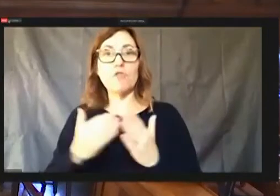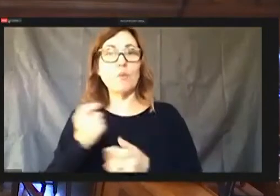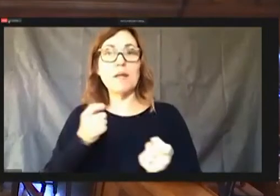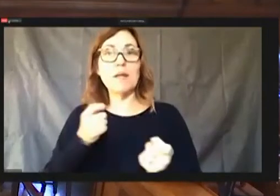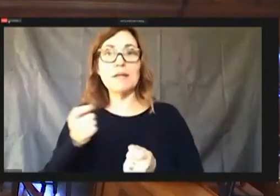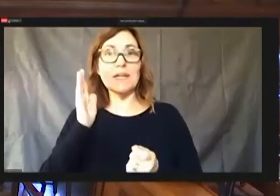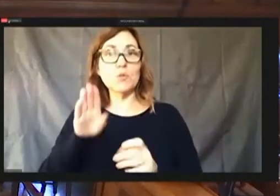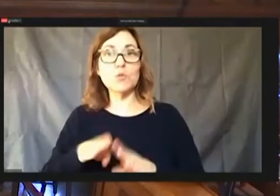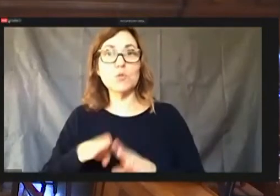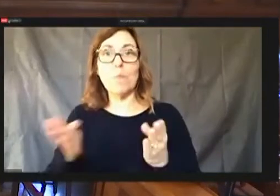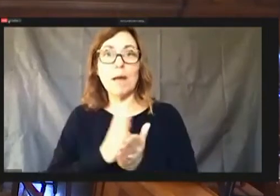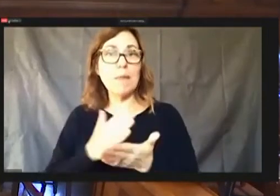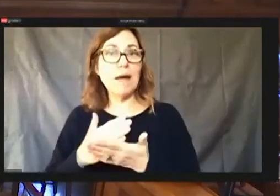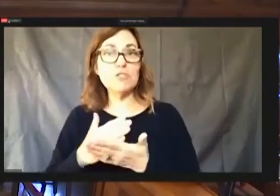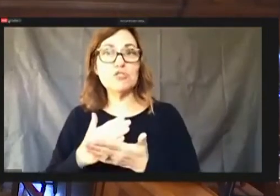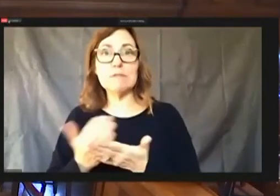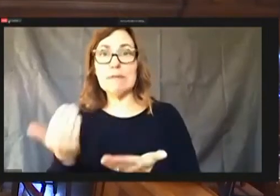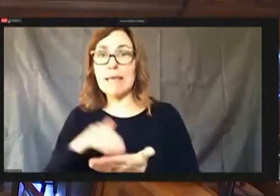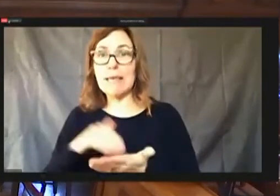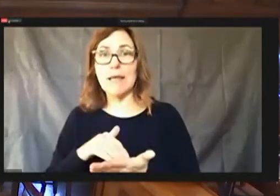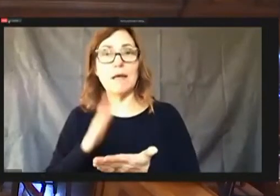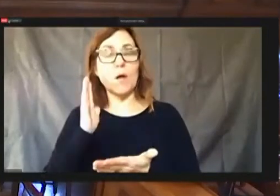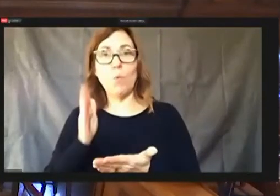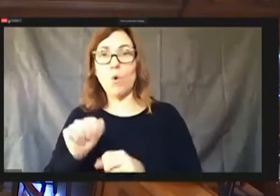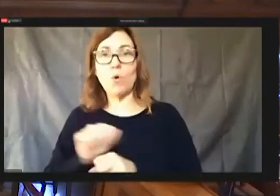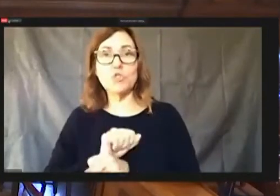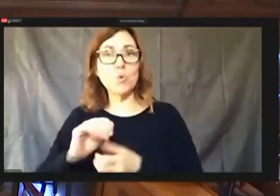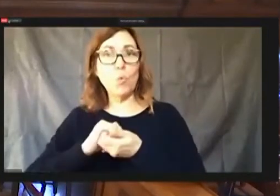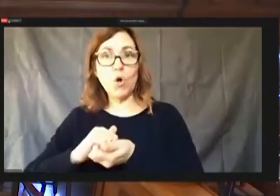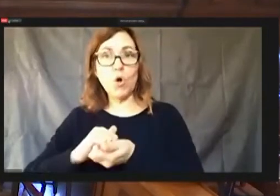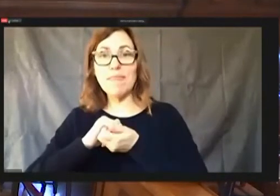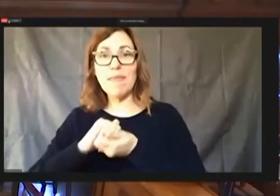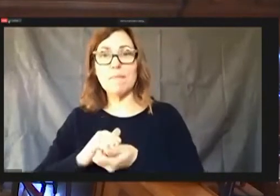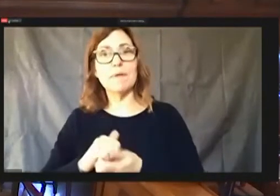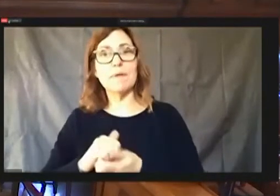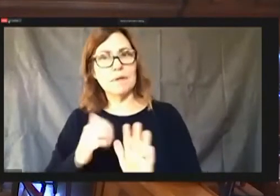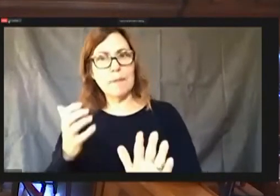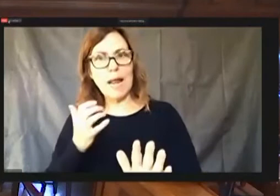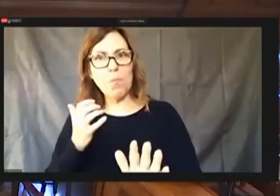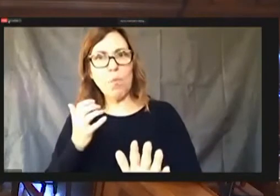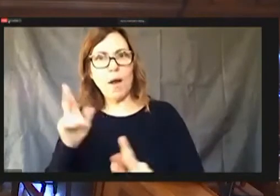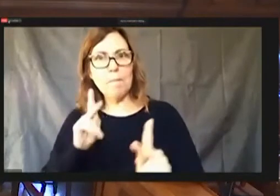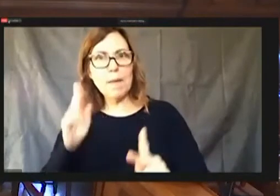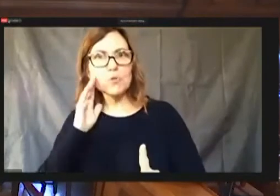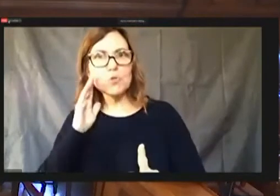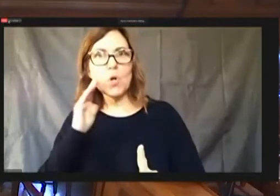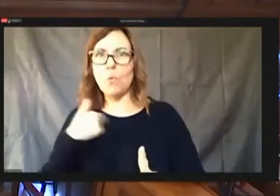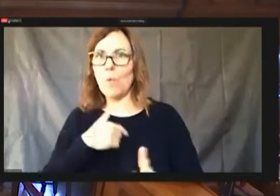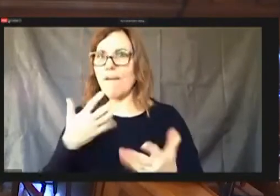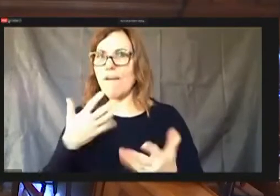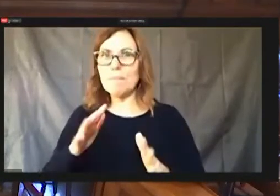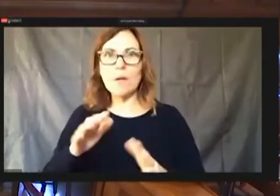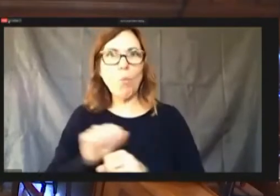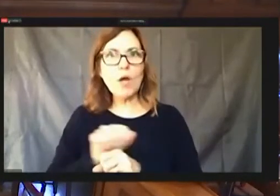We're going to work with them and I want members to know that we have been working with them. We have told them if there's anything in the budget that they don't want to please let